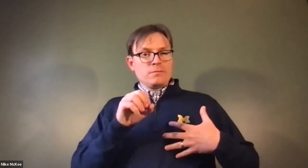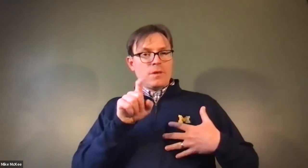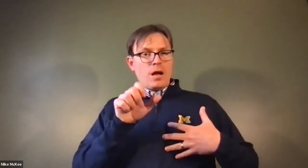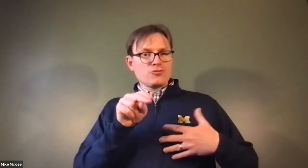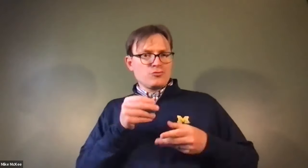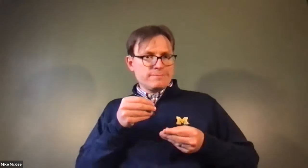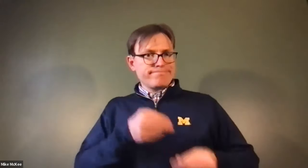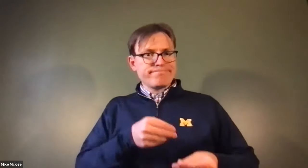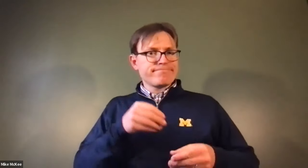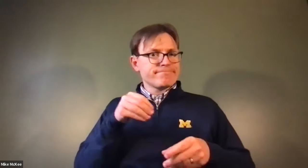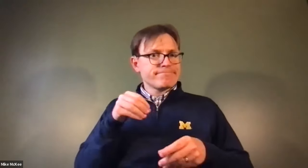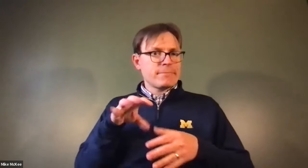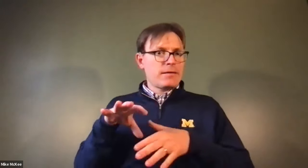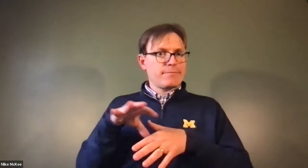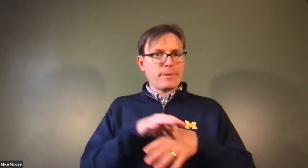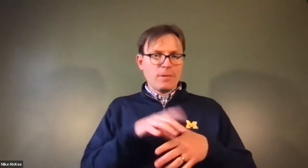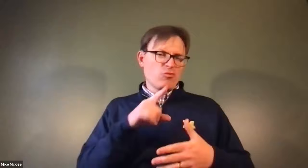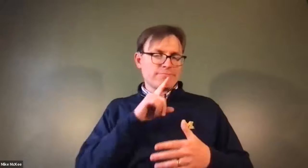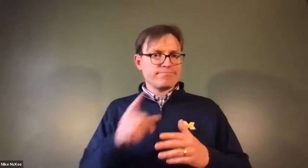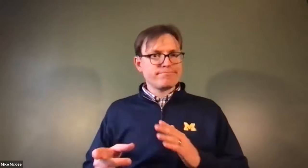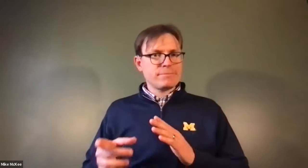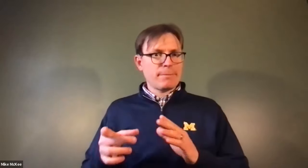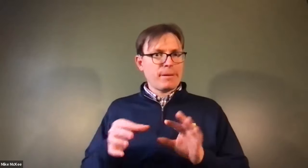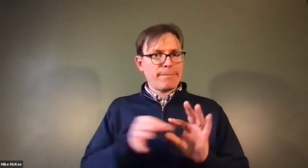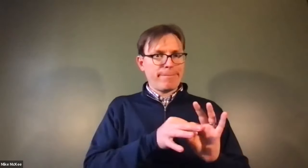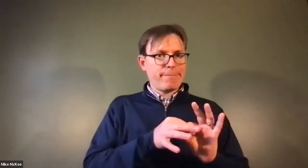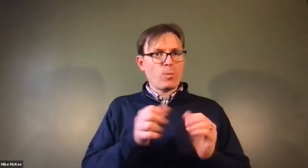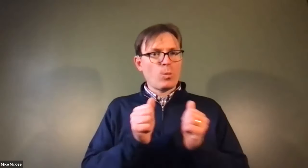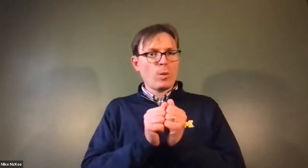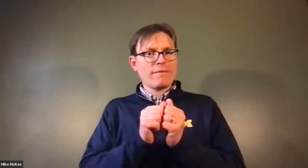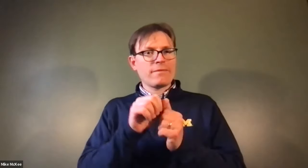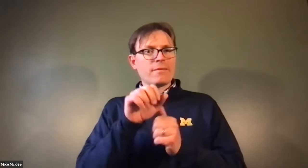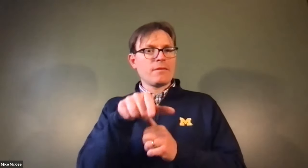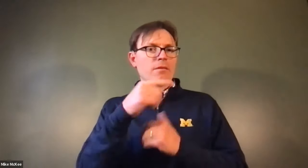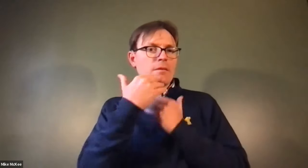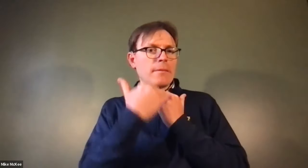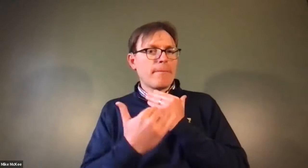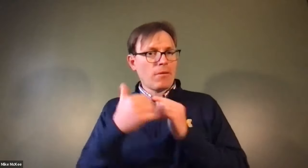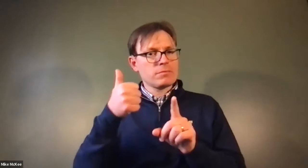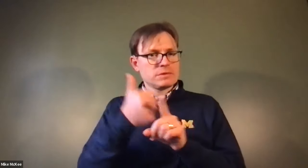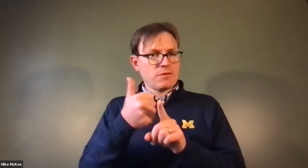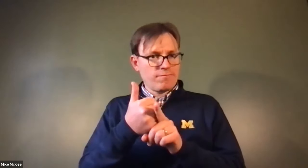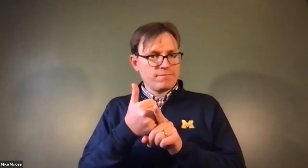James Cech: So when you breathe oxygen gets pulled in and then gets attached to.